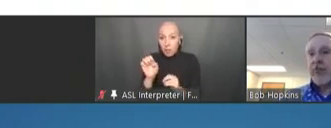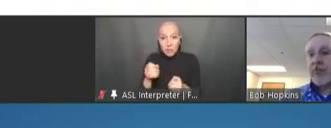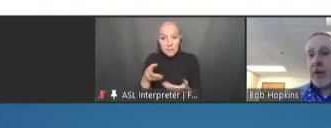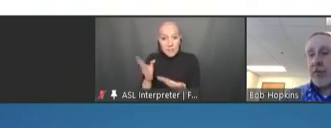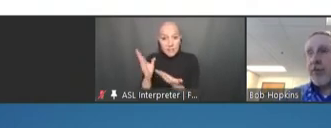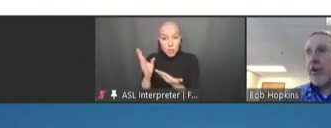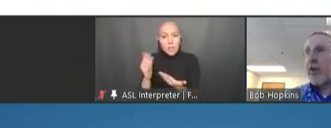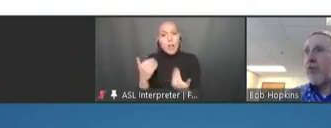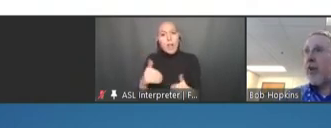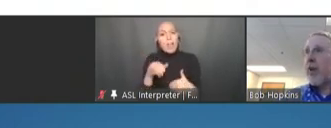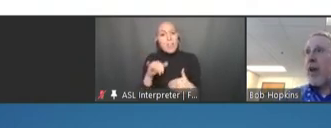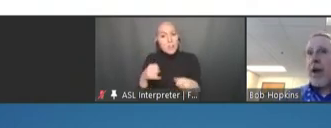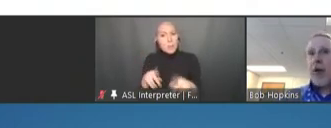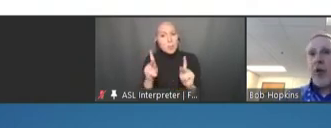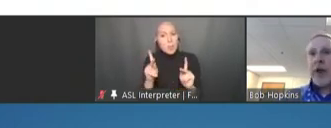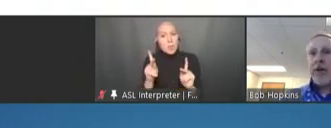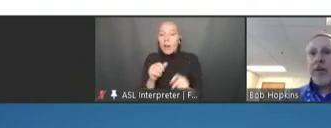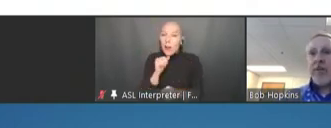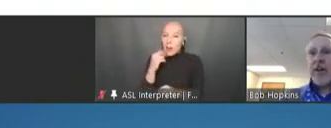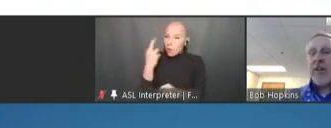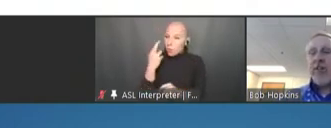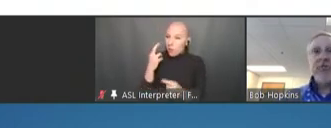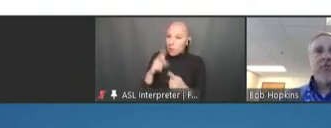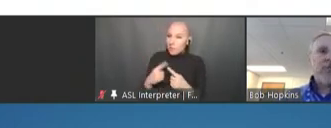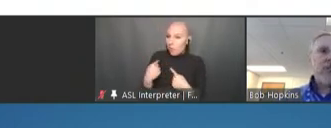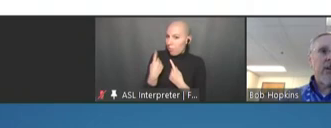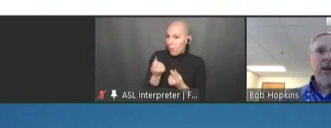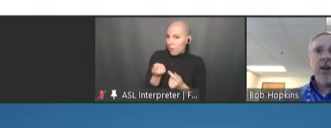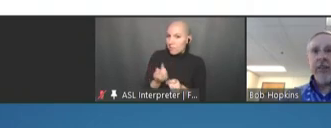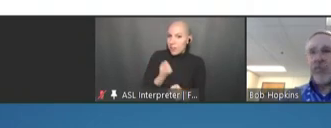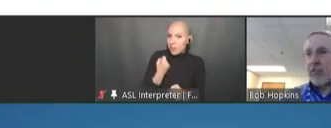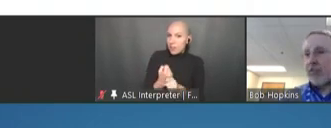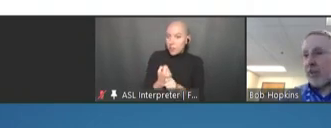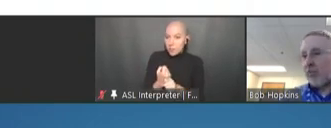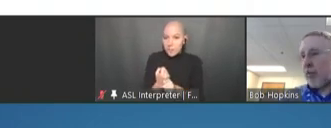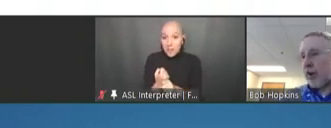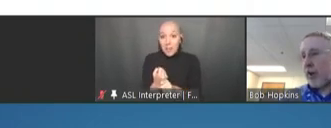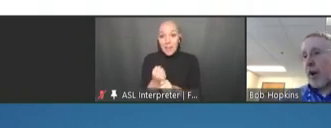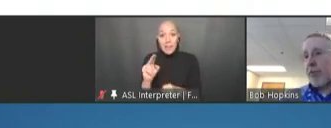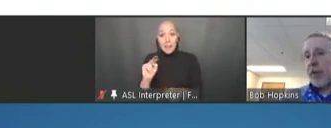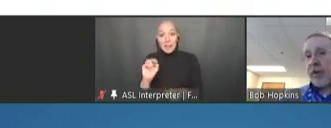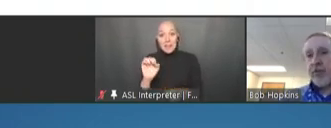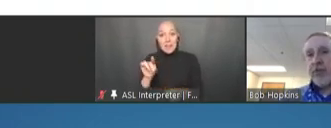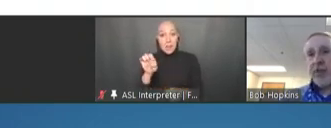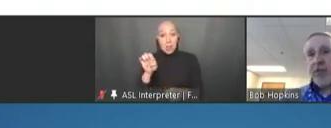couple of years how great a disease that needle hesitancy is among our populations. I thought of